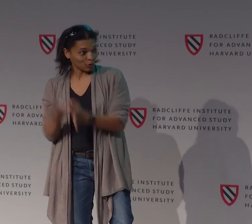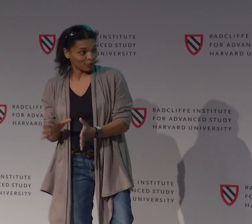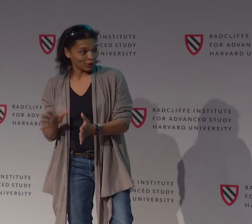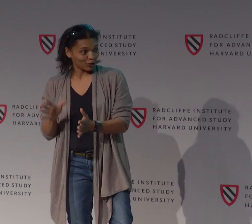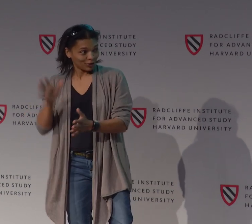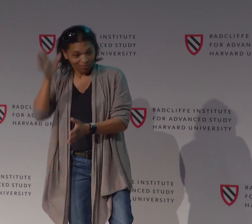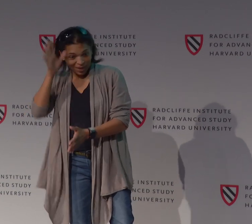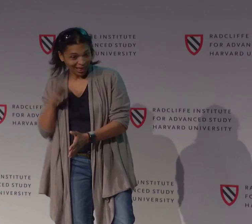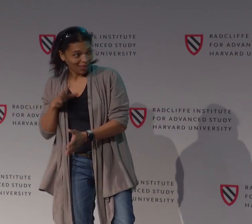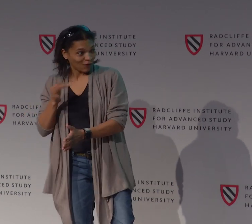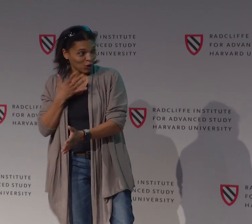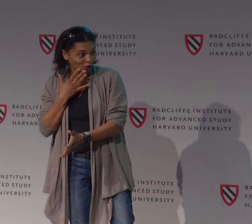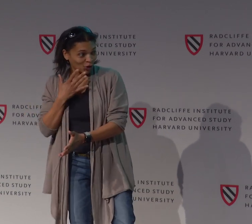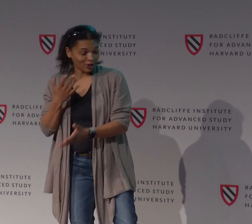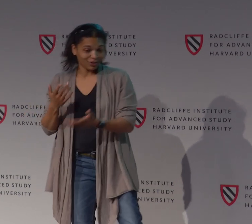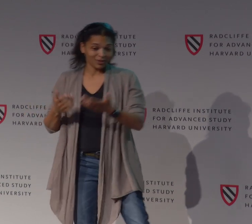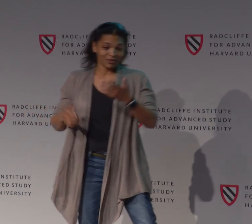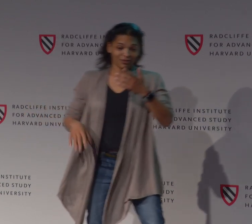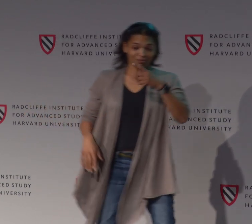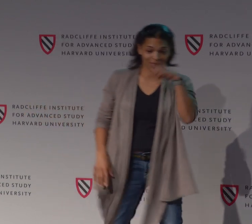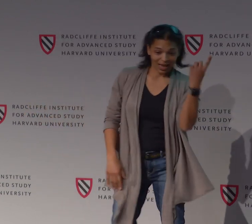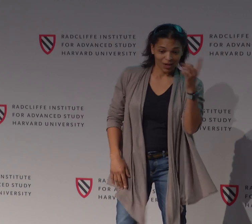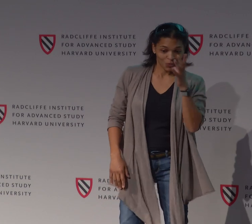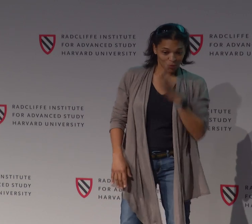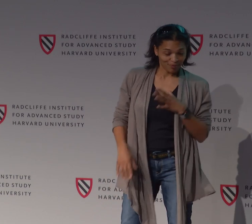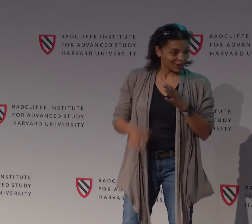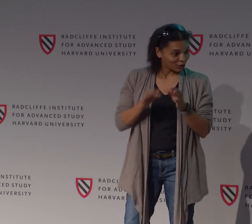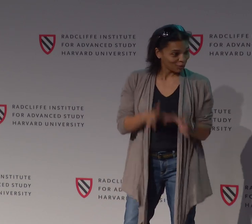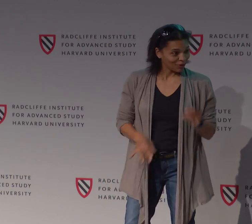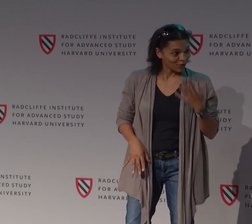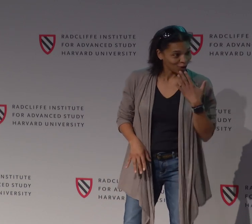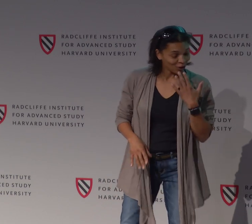they're white, female, as opposed to being someone who is a person of color?